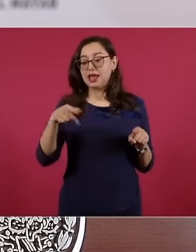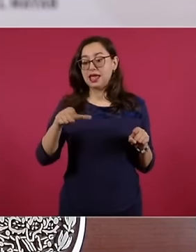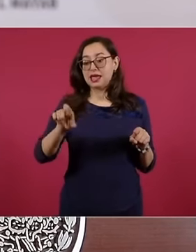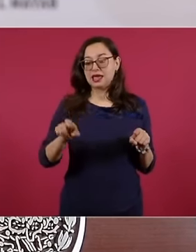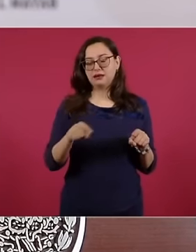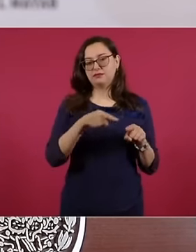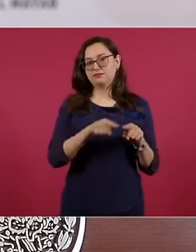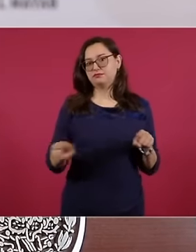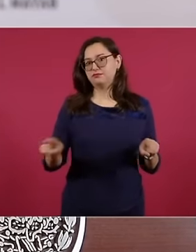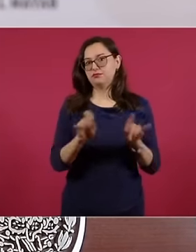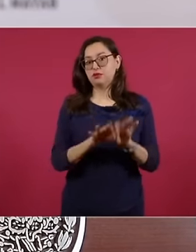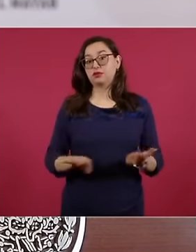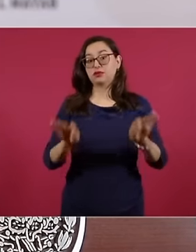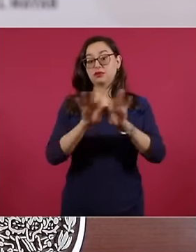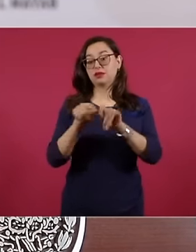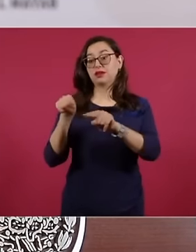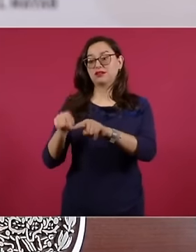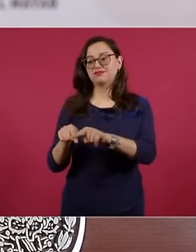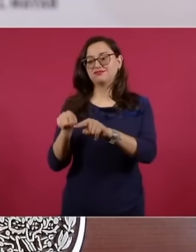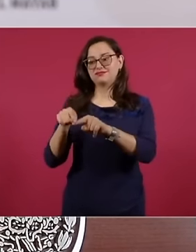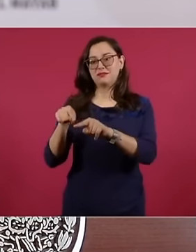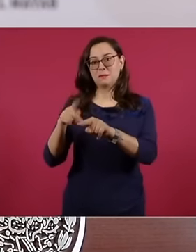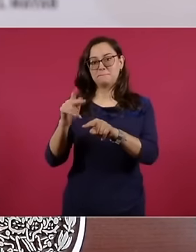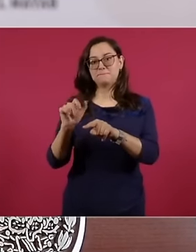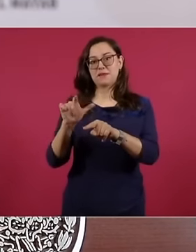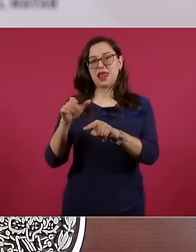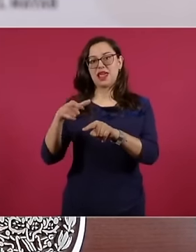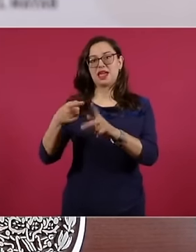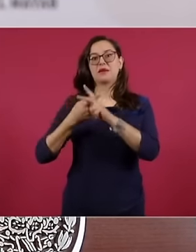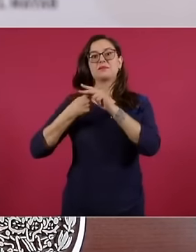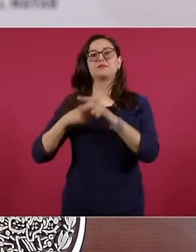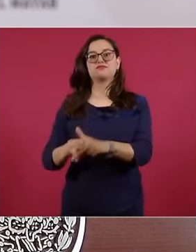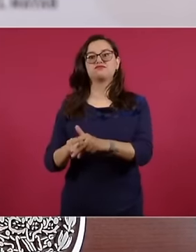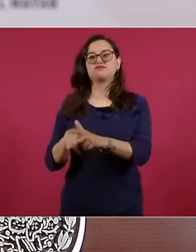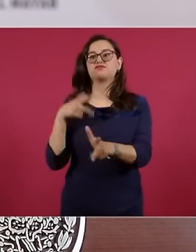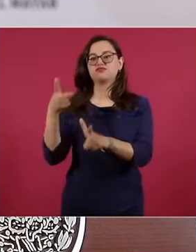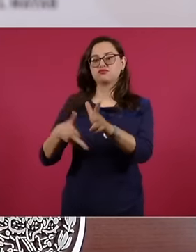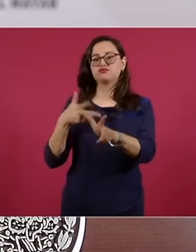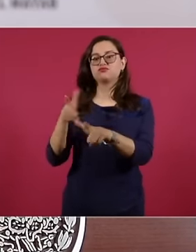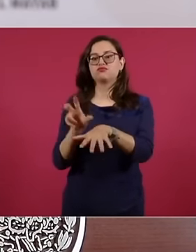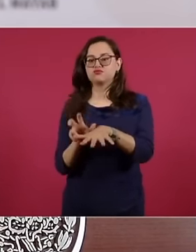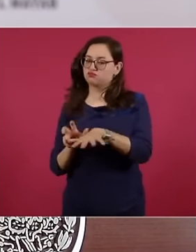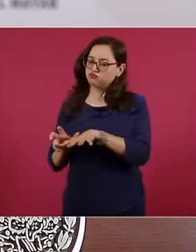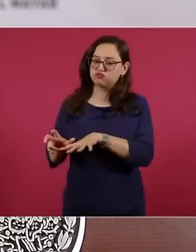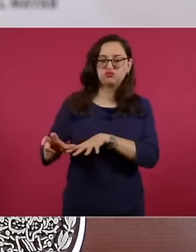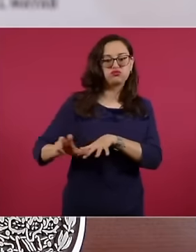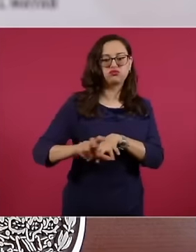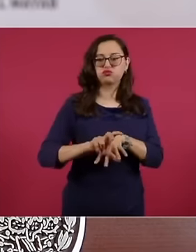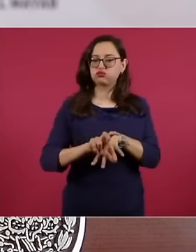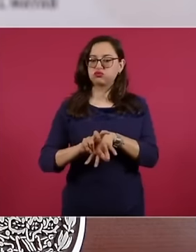this line is going to interconnect us from Cuatzacualcos to Palenque and only